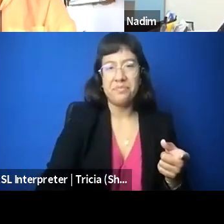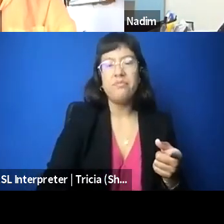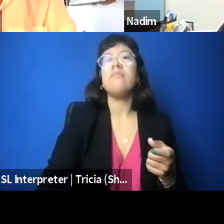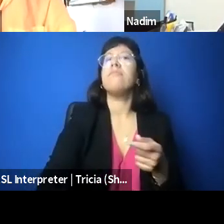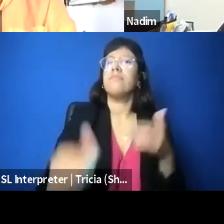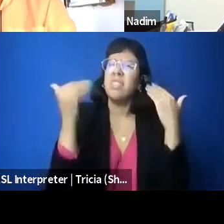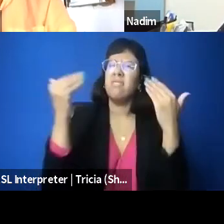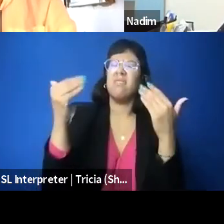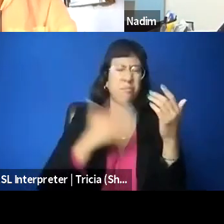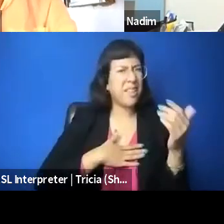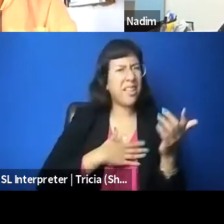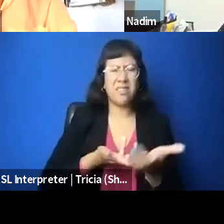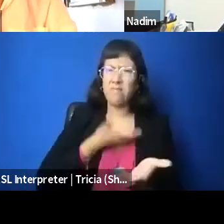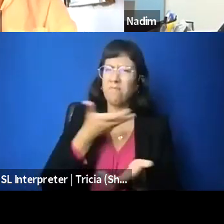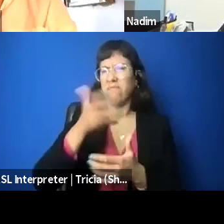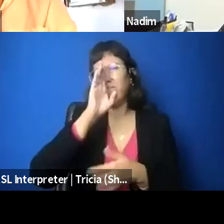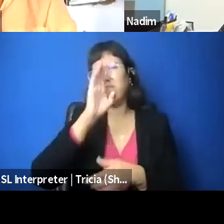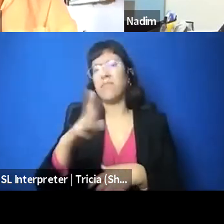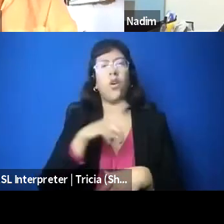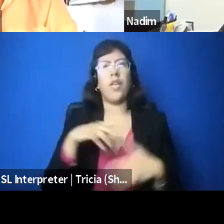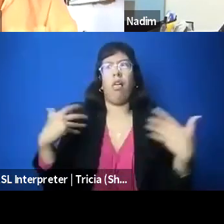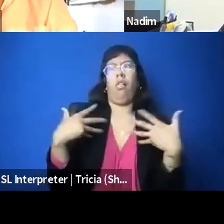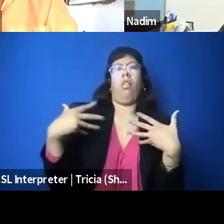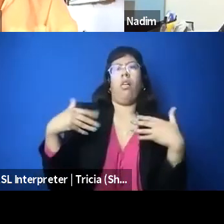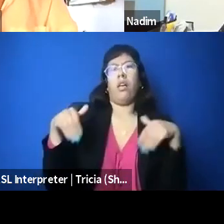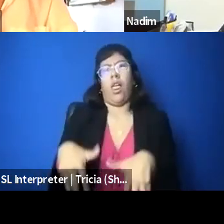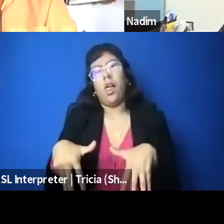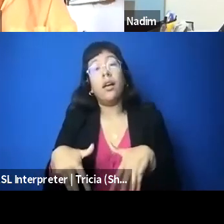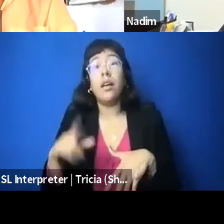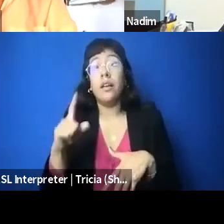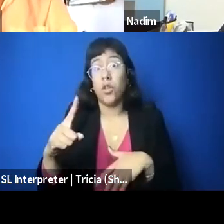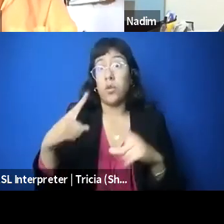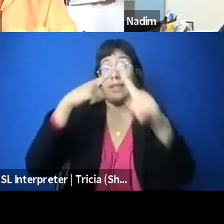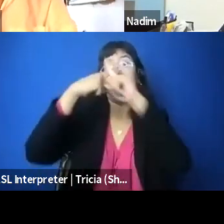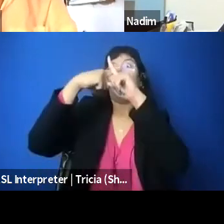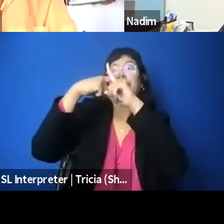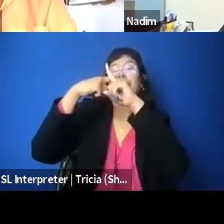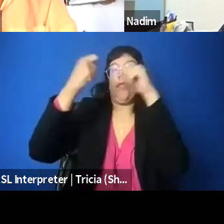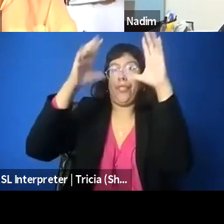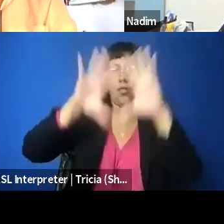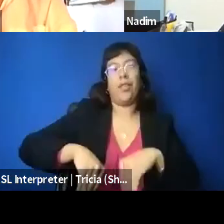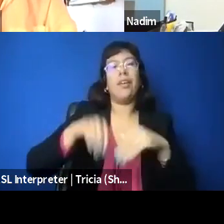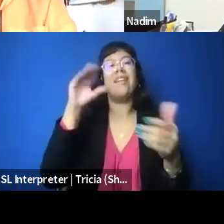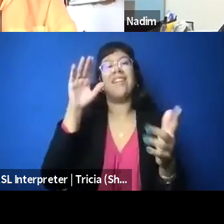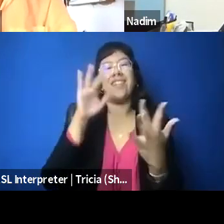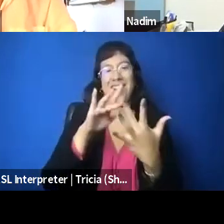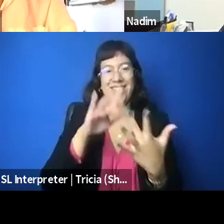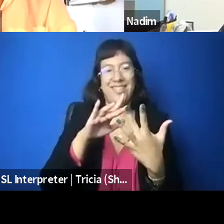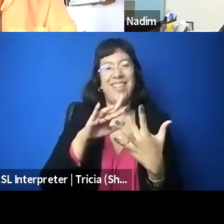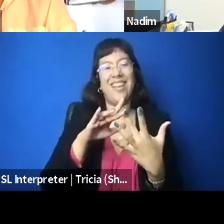If you are censored, contact 7amleh. I just want to say 7amleh has been an incredible resource. People contact us about social media censorship,